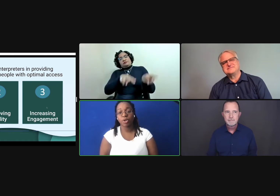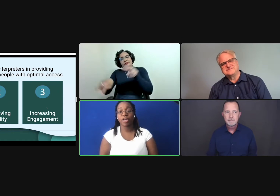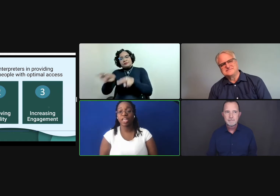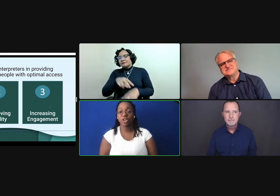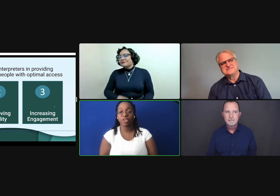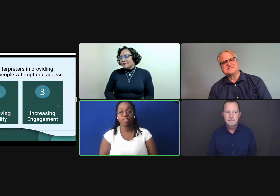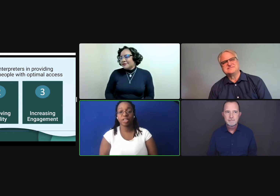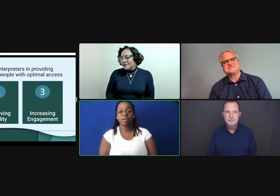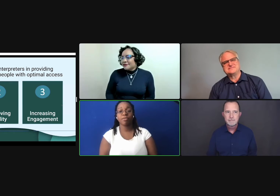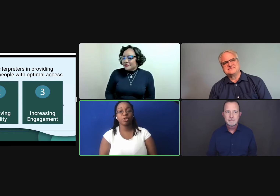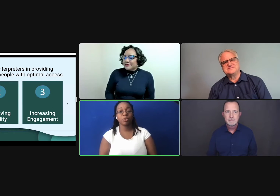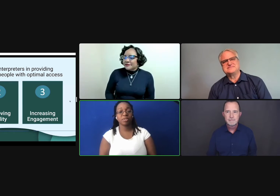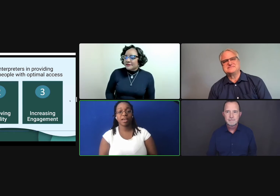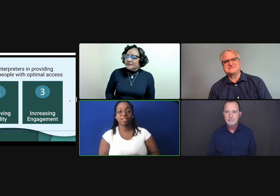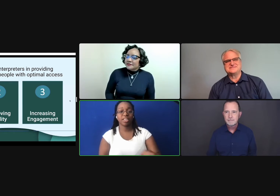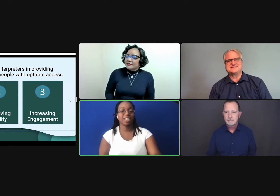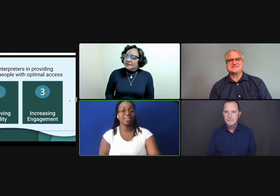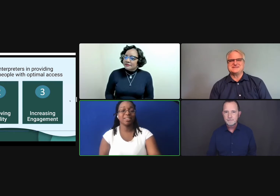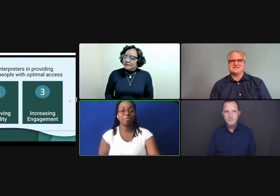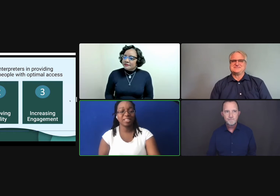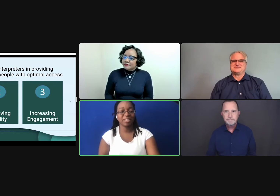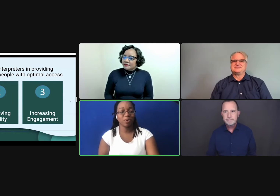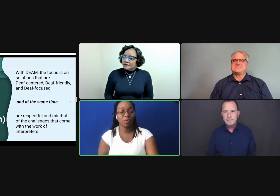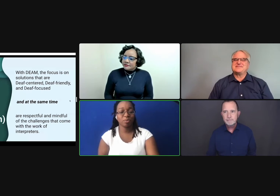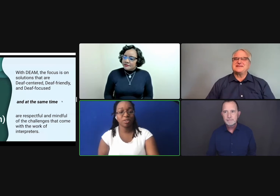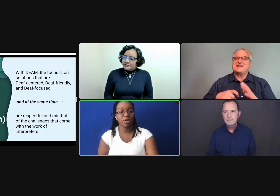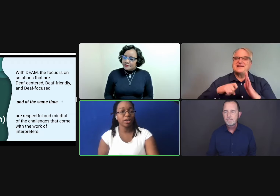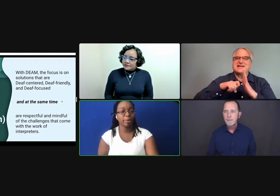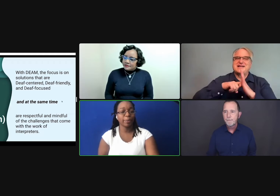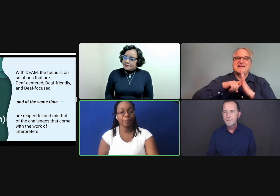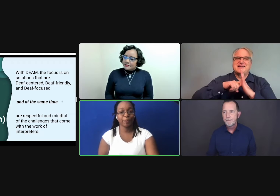But we are here for you to actually get a little piece of what we've been talking about.